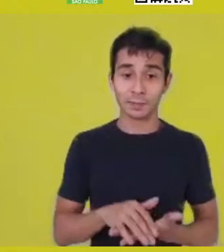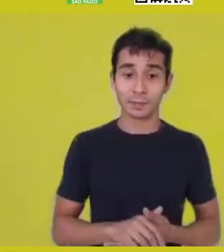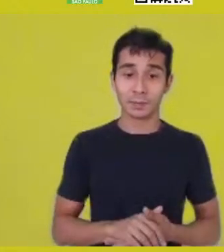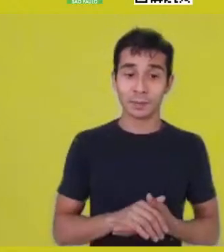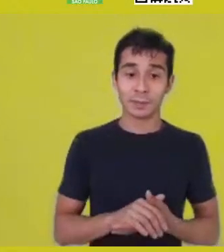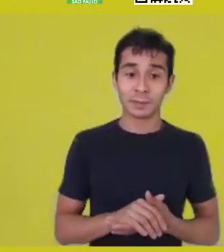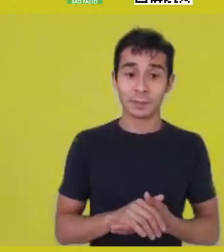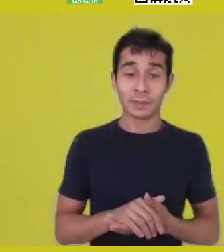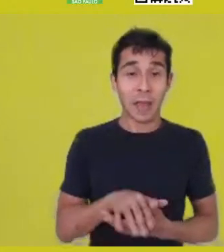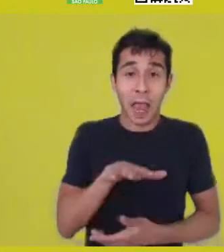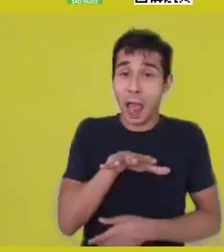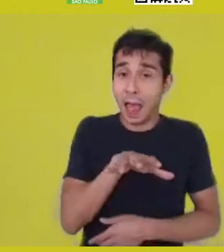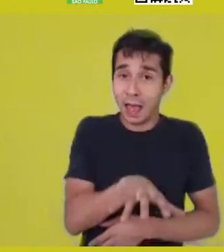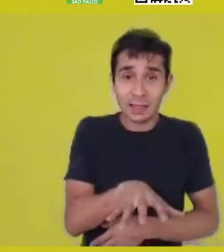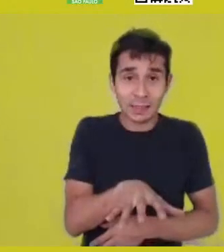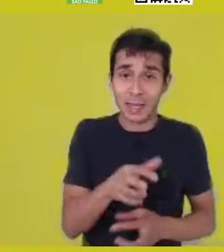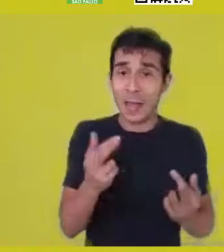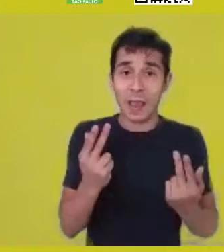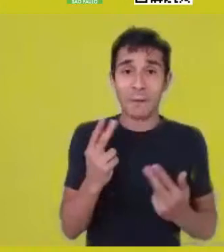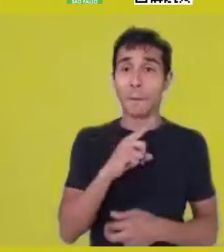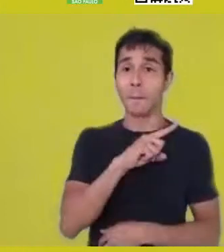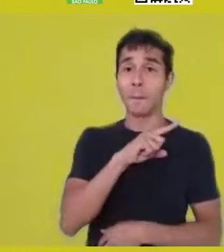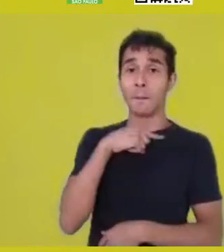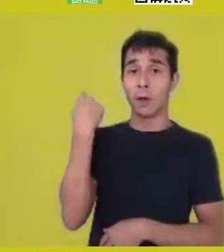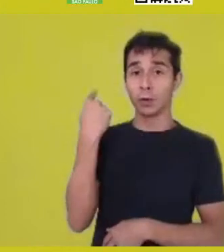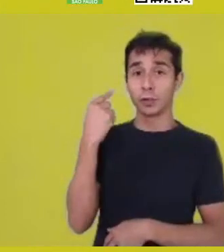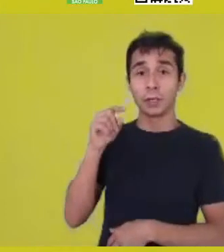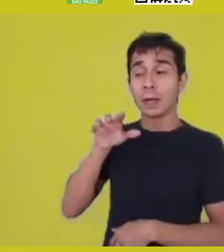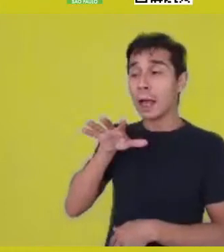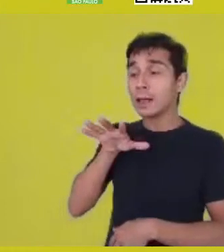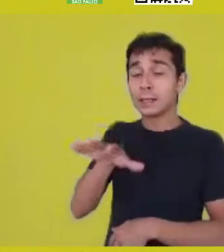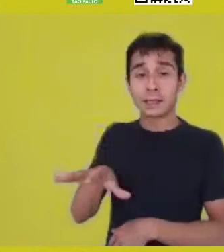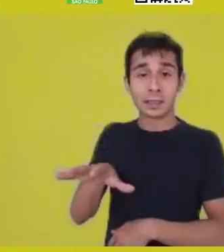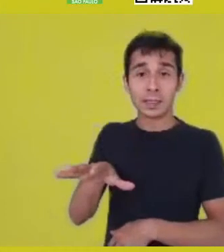I cannot verse myself on it.